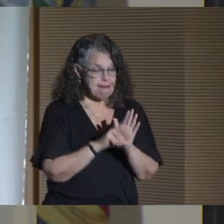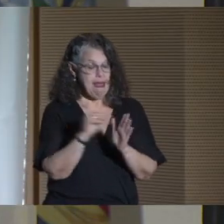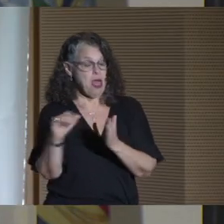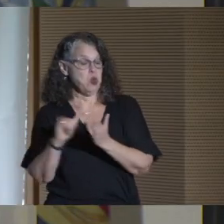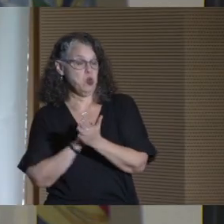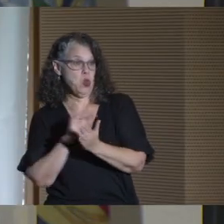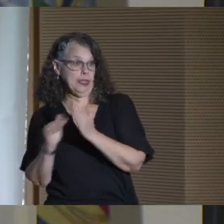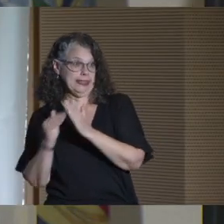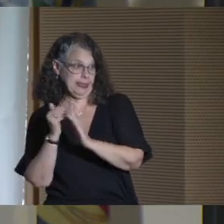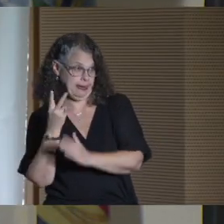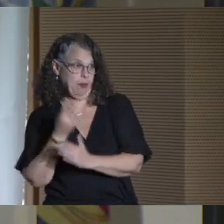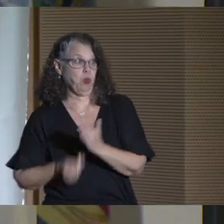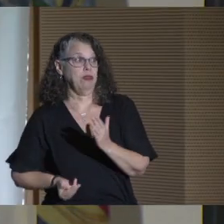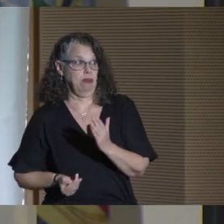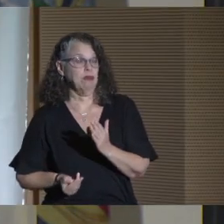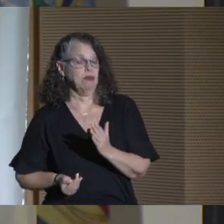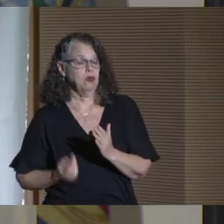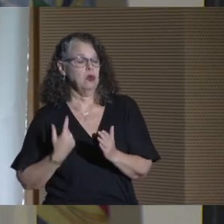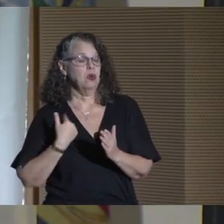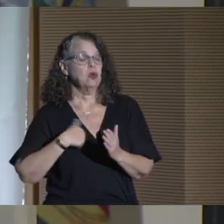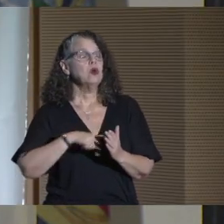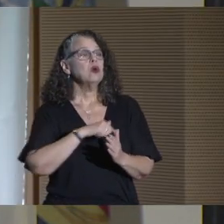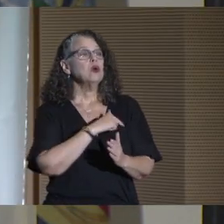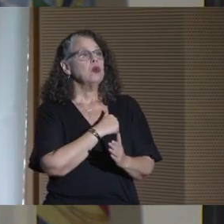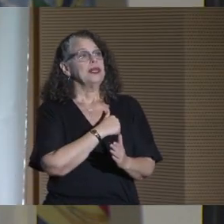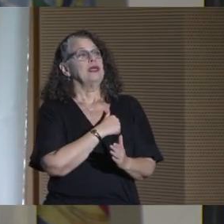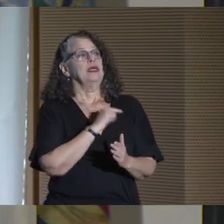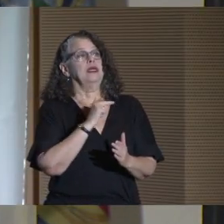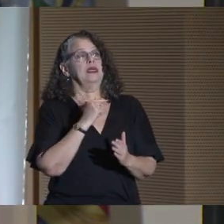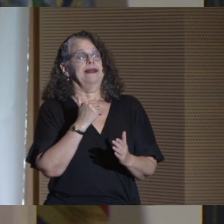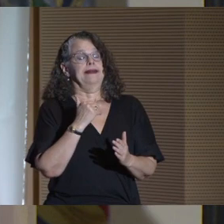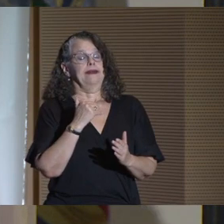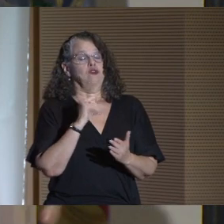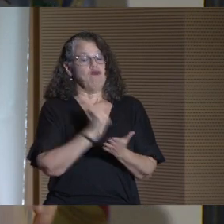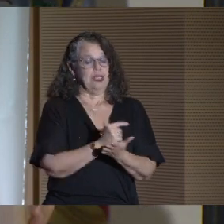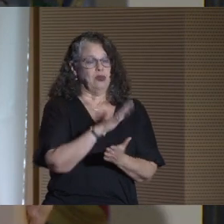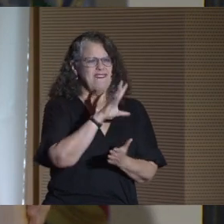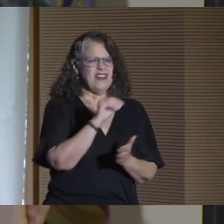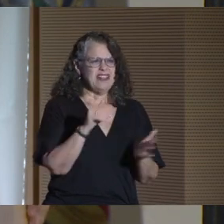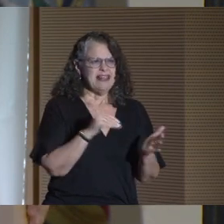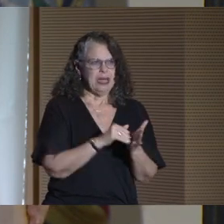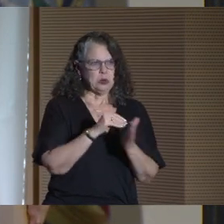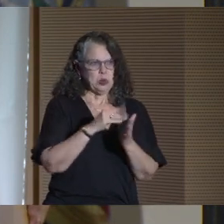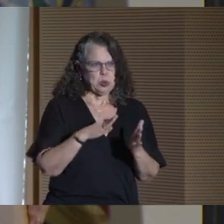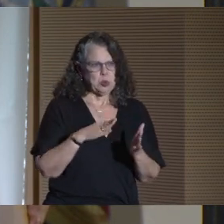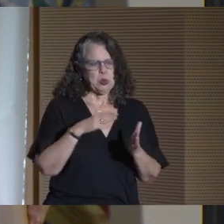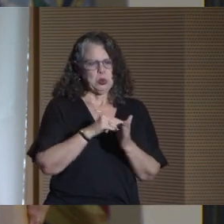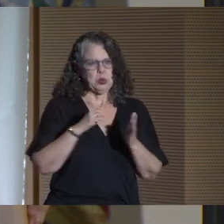and New York City. We graduate 50,000 students each year,